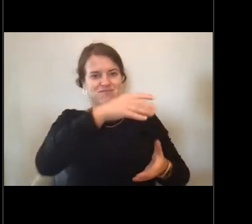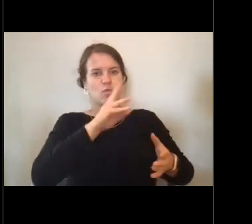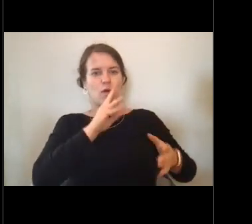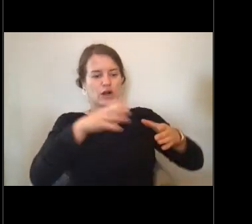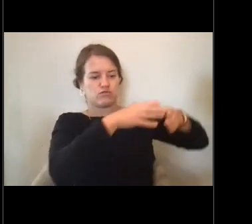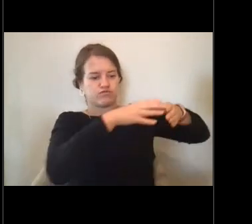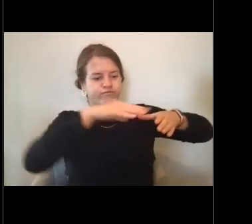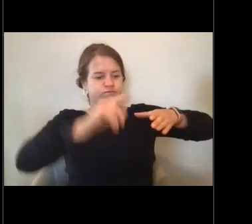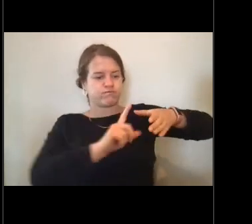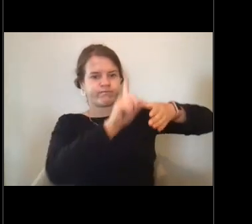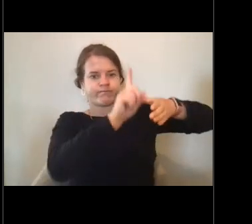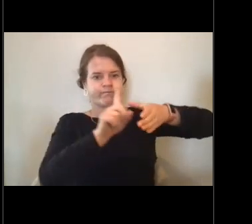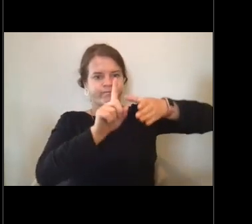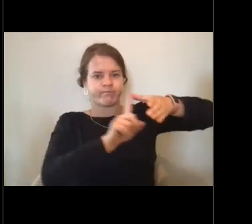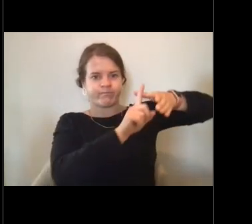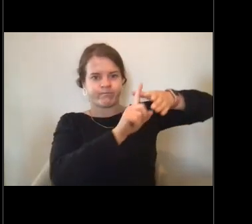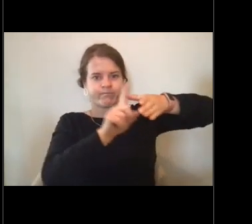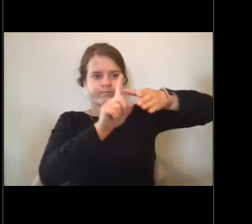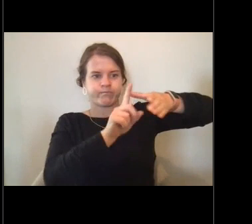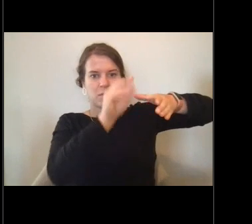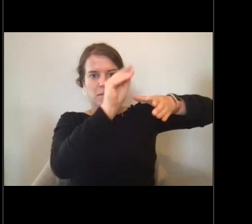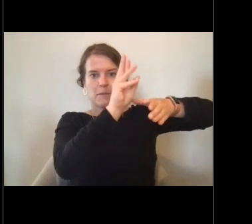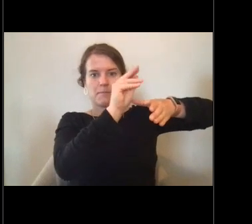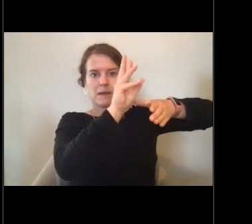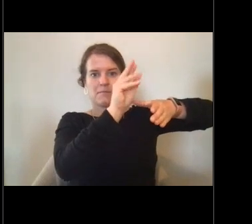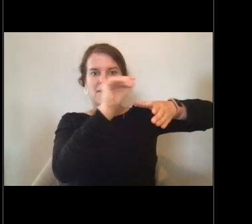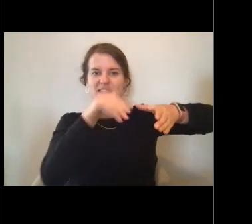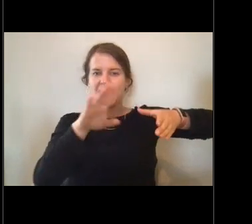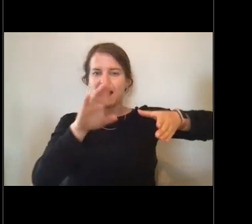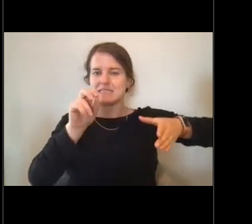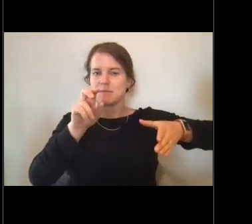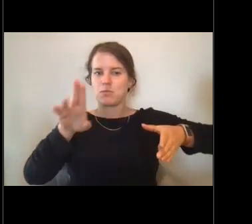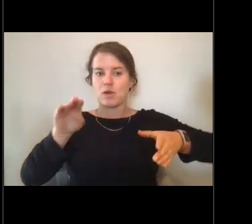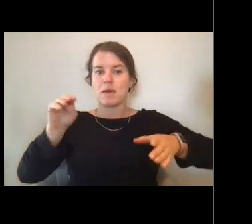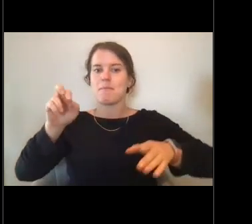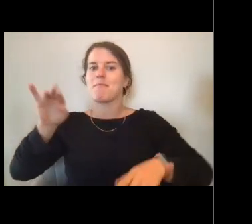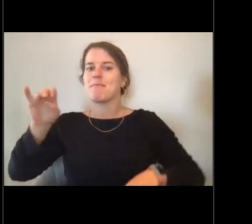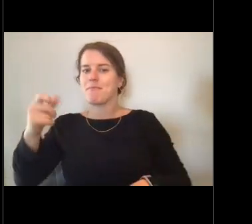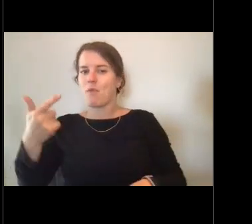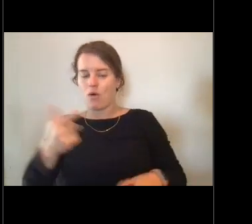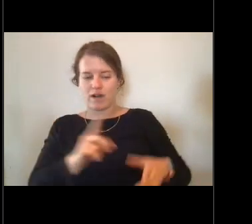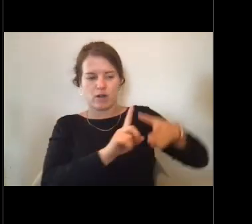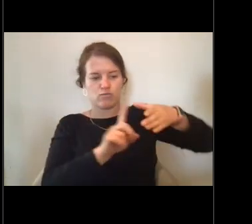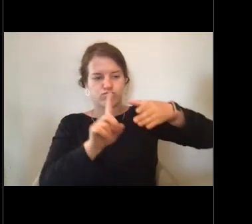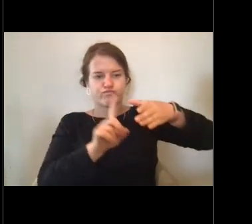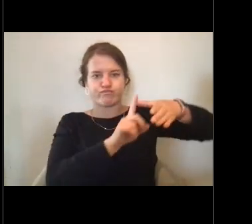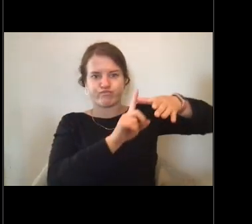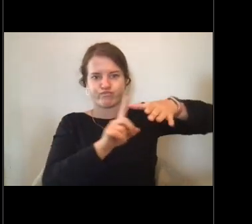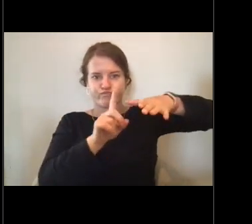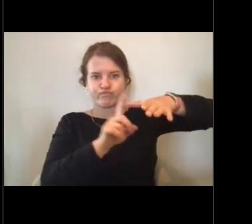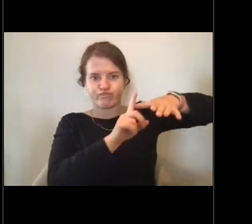a lot of smaller sub-surface moorings in the water that are floating underneath